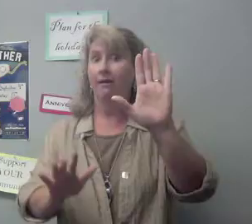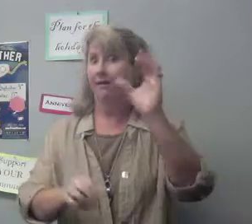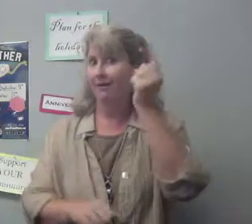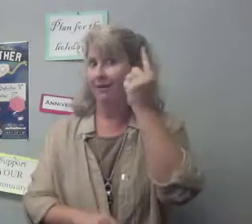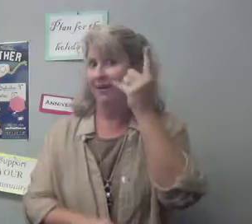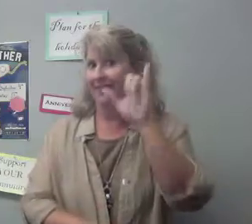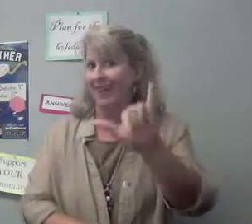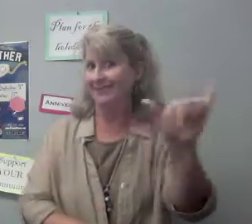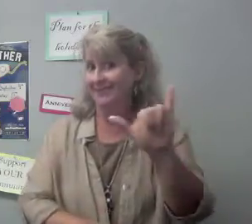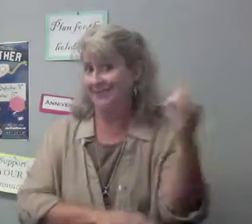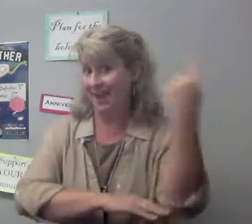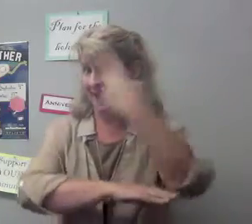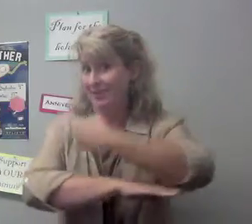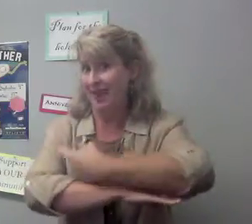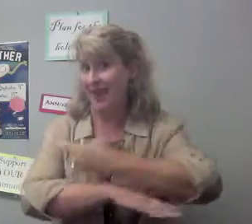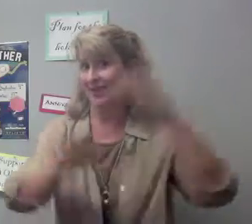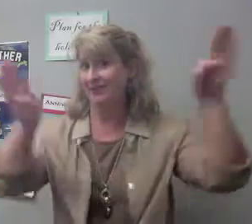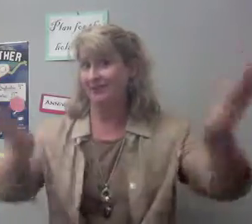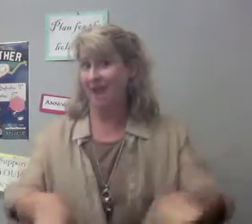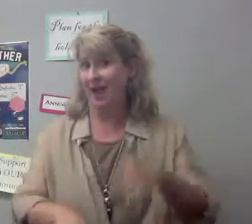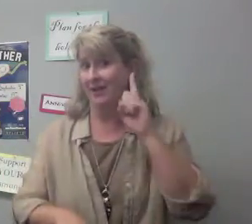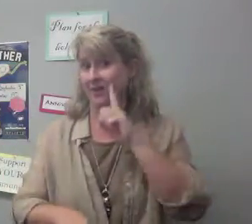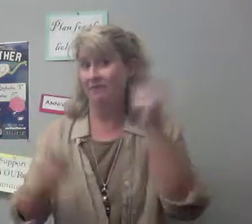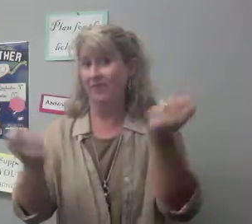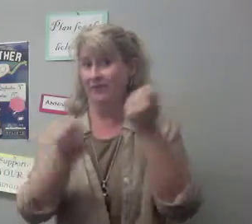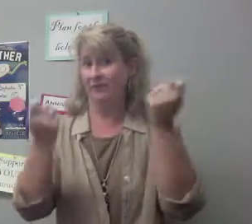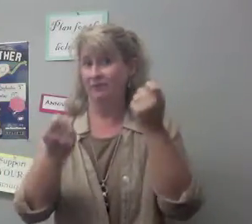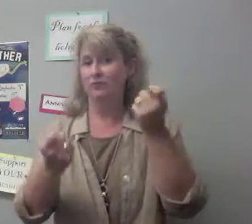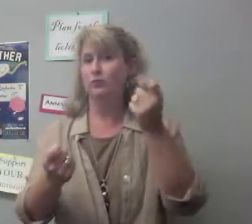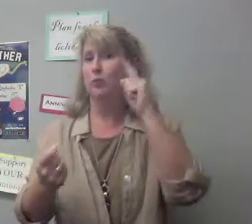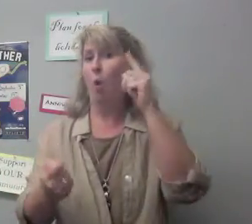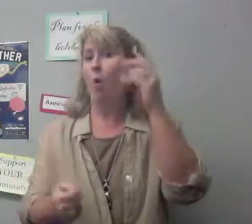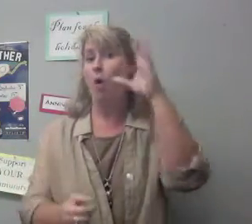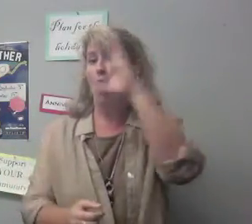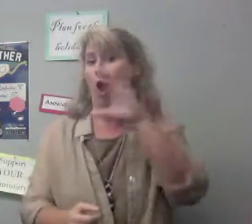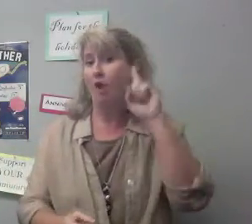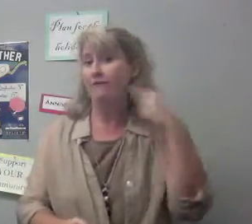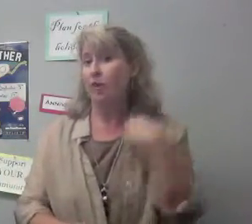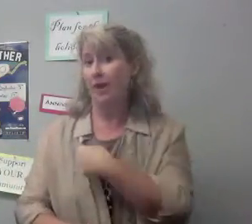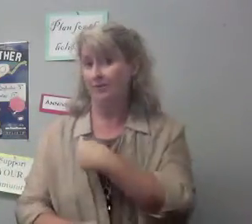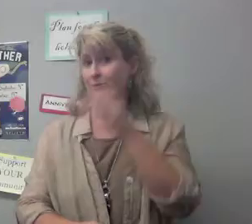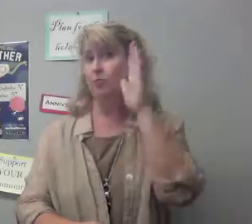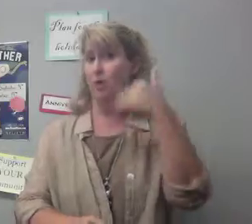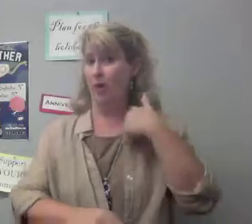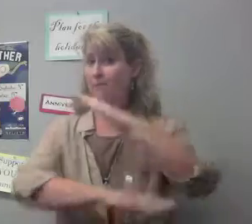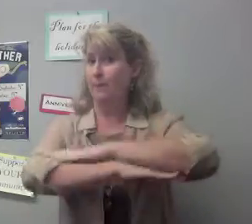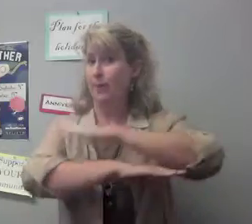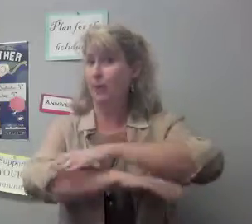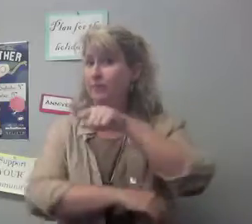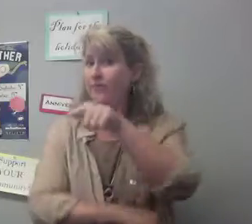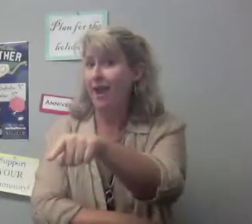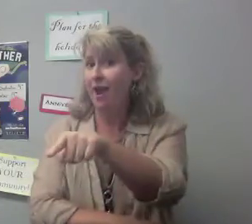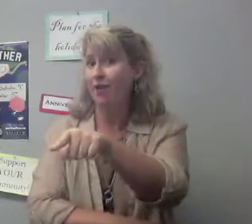But wait! The 19th is same day of Valley Deaf Festival so look for us as we will have a booth there.